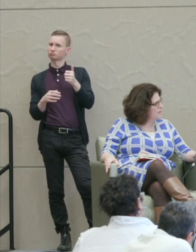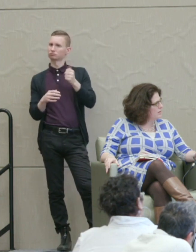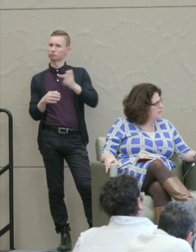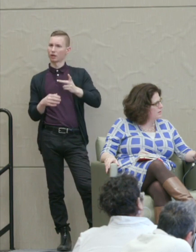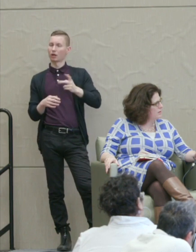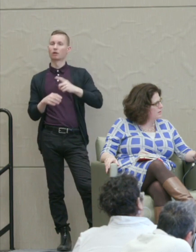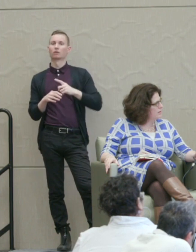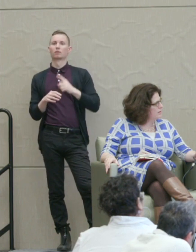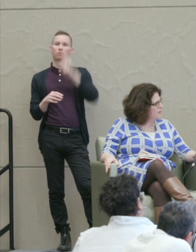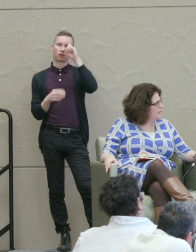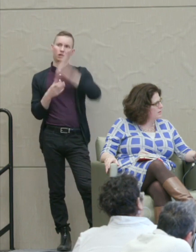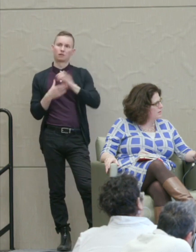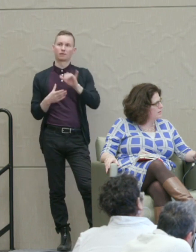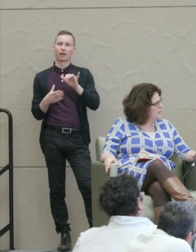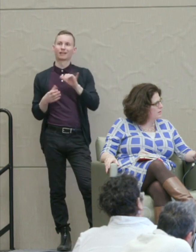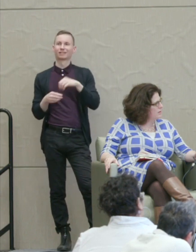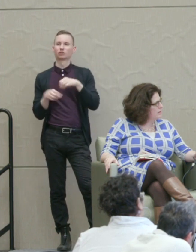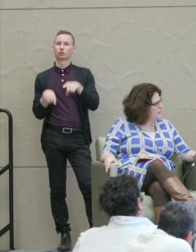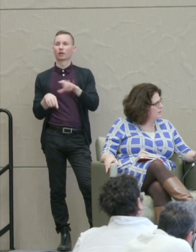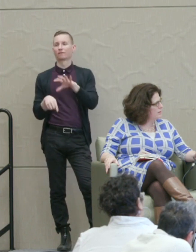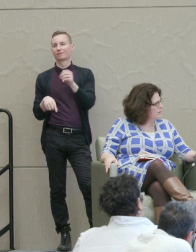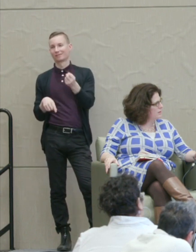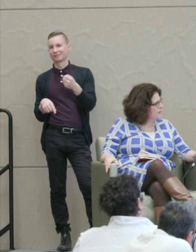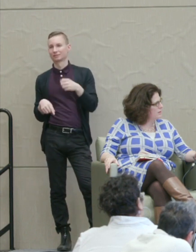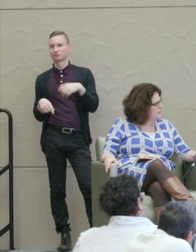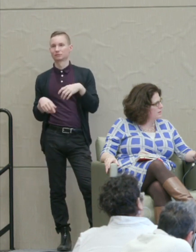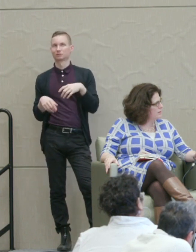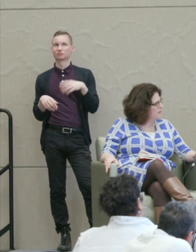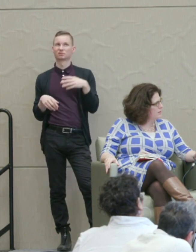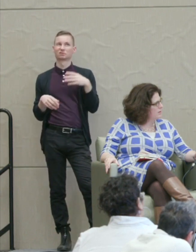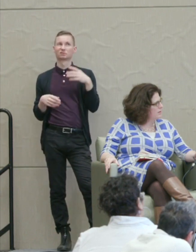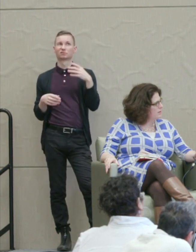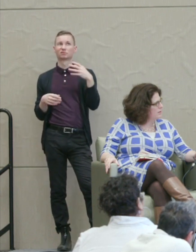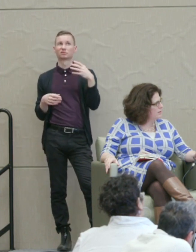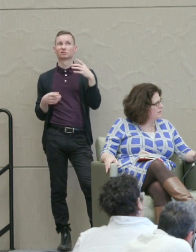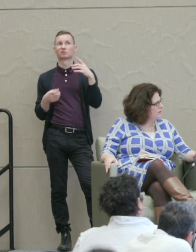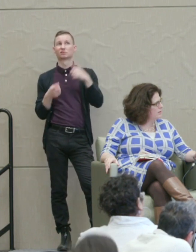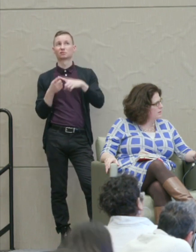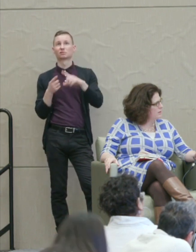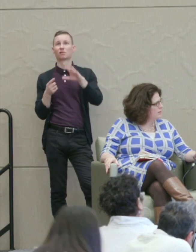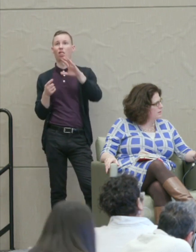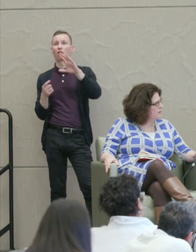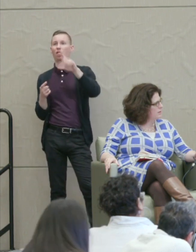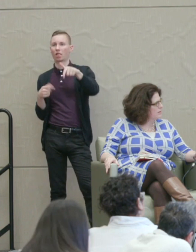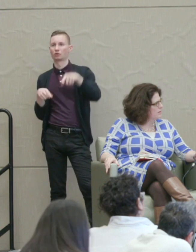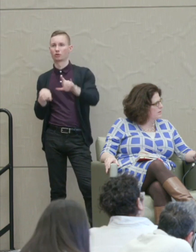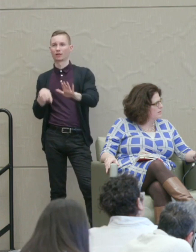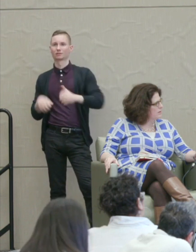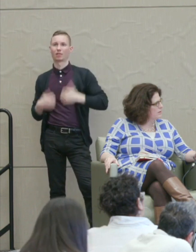He believed that at least in the 50s and up to late in his life.